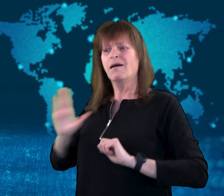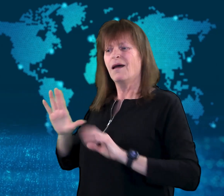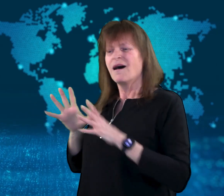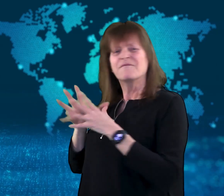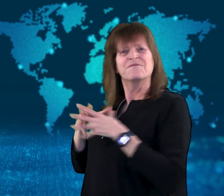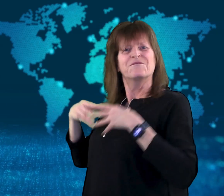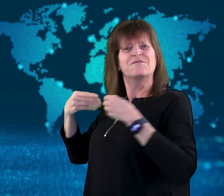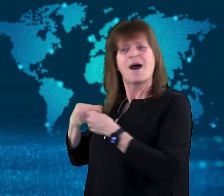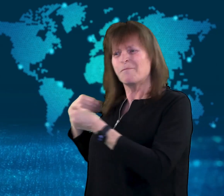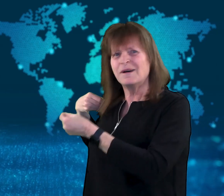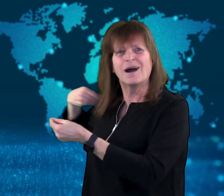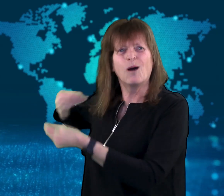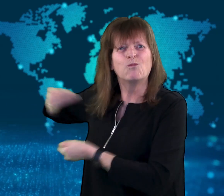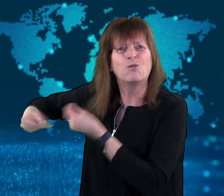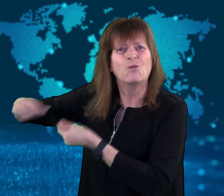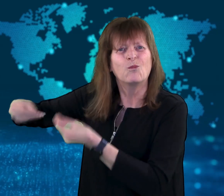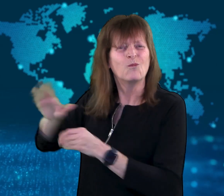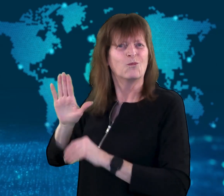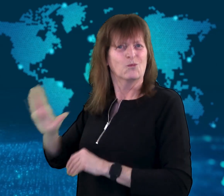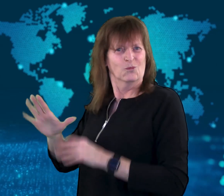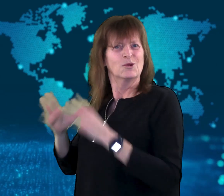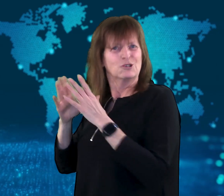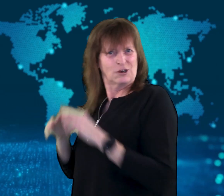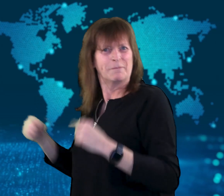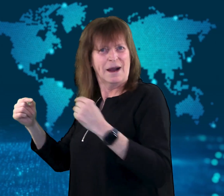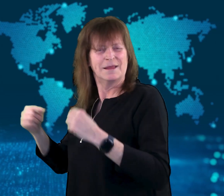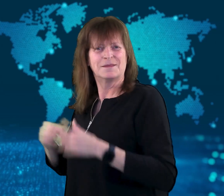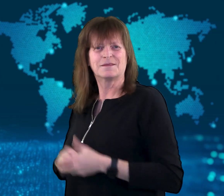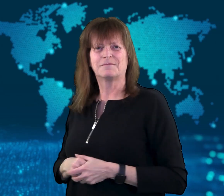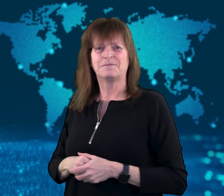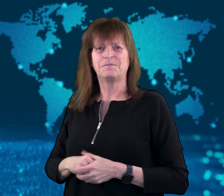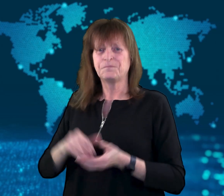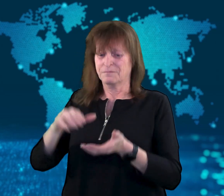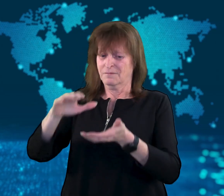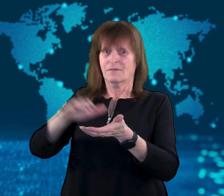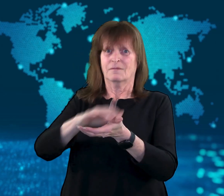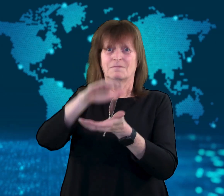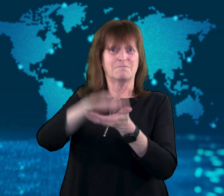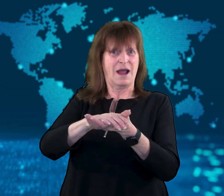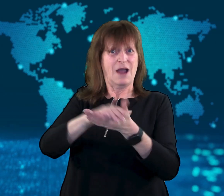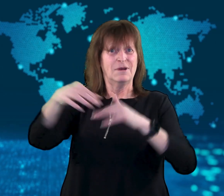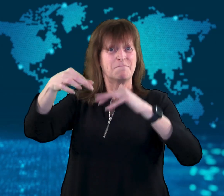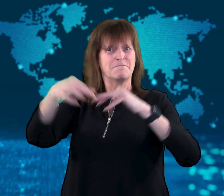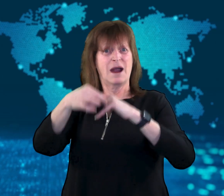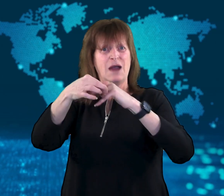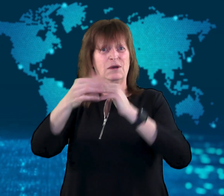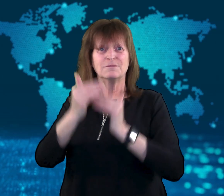Marriage equality of the LGBTQ+ community is becoming